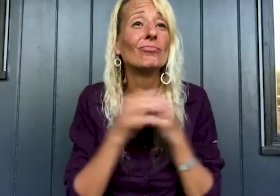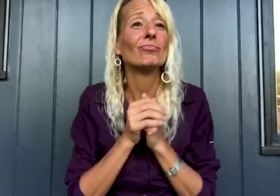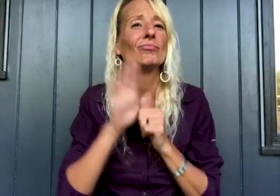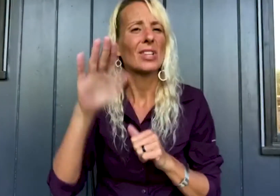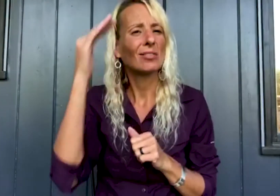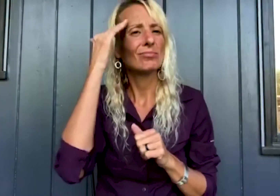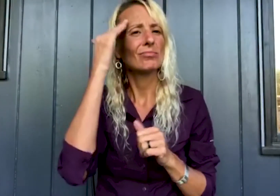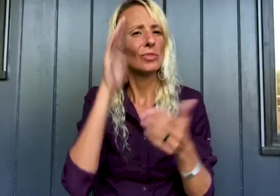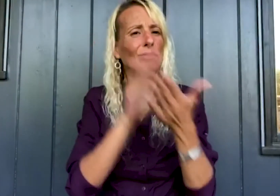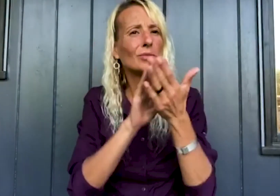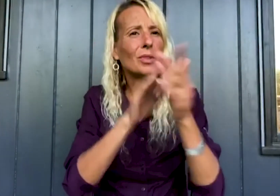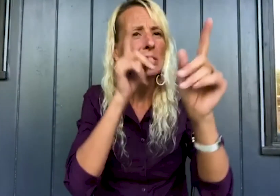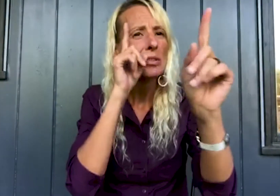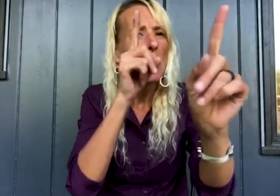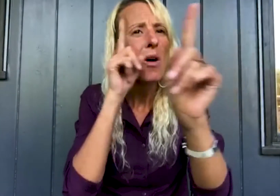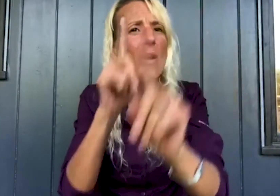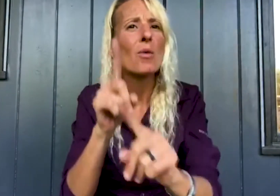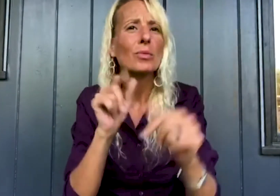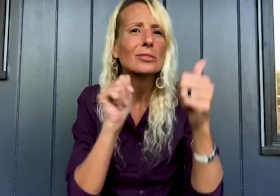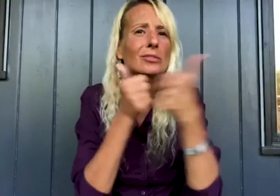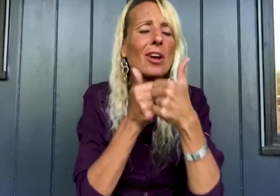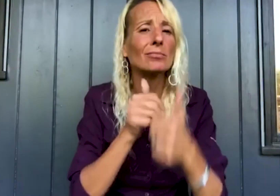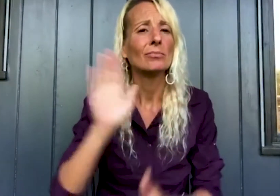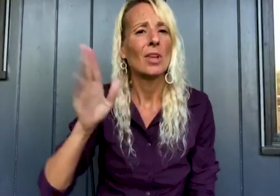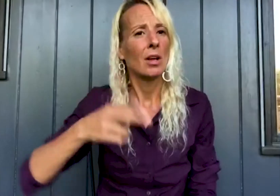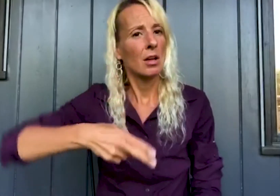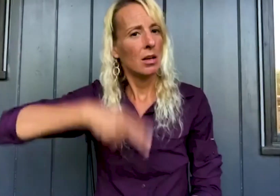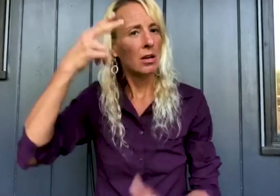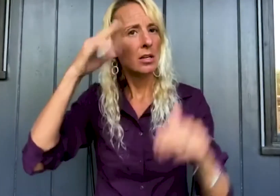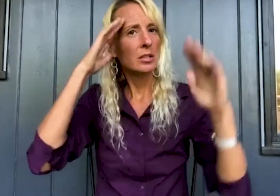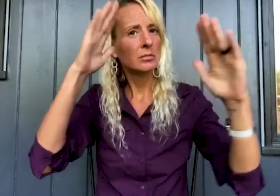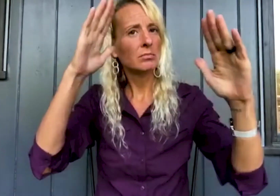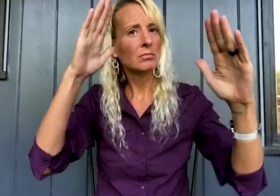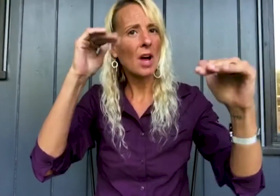her familiarity with the school’s goals and challenges,